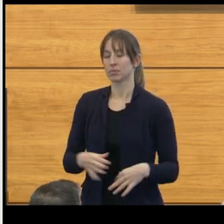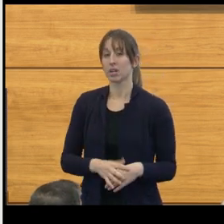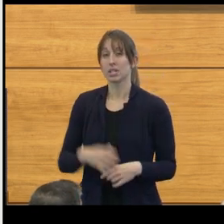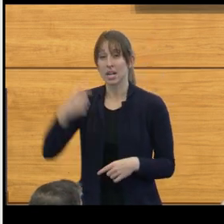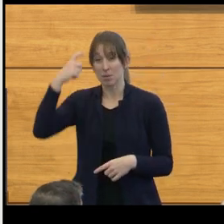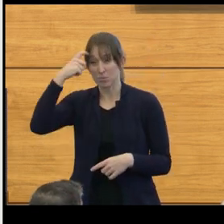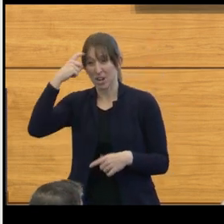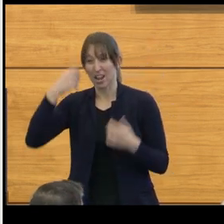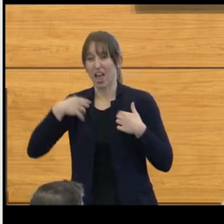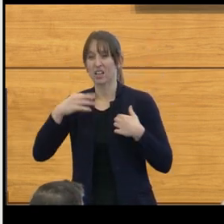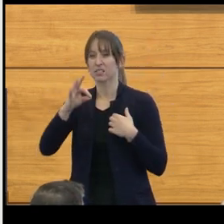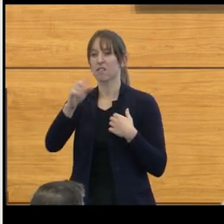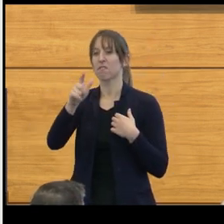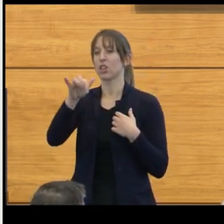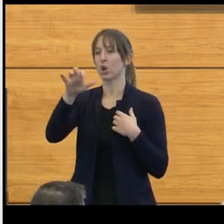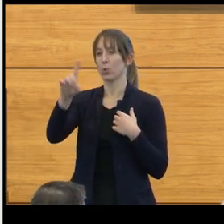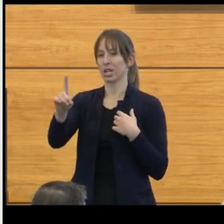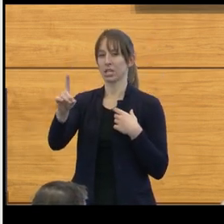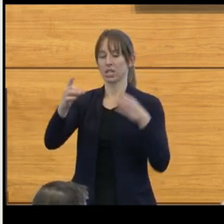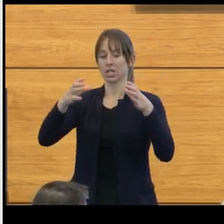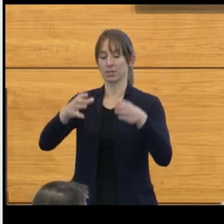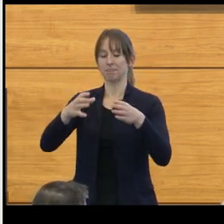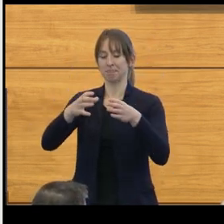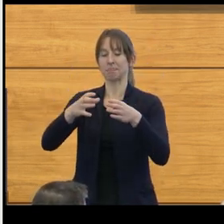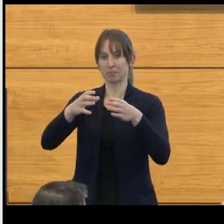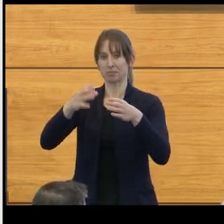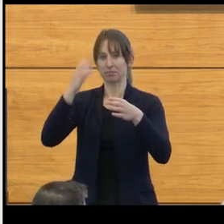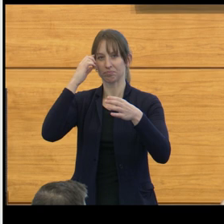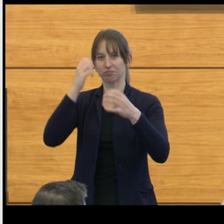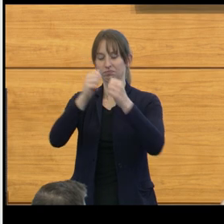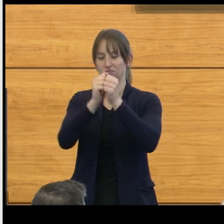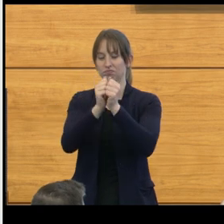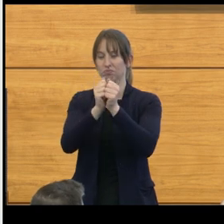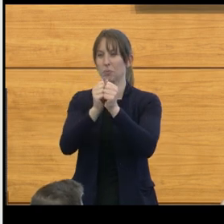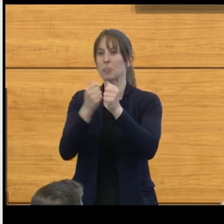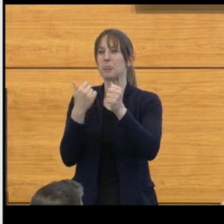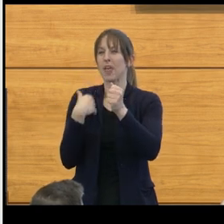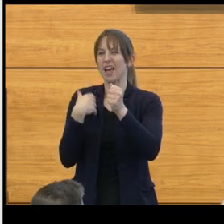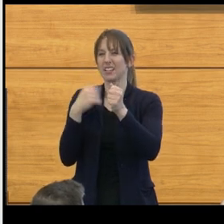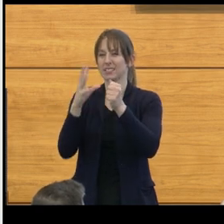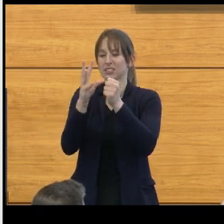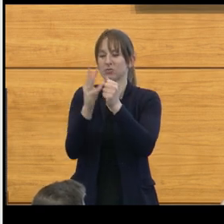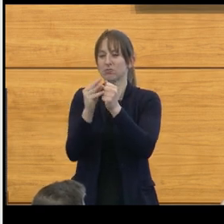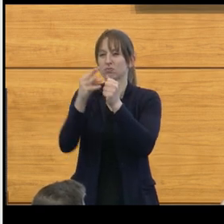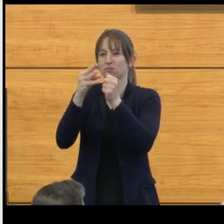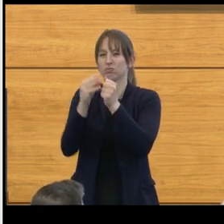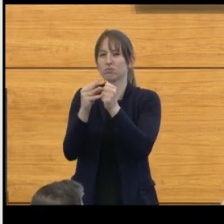it's got an extraordinarily important cushioning ability. It also acts as a communication